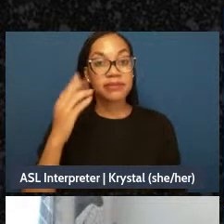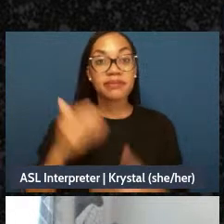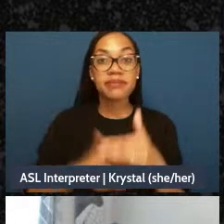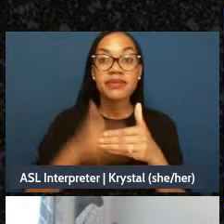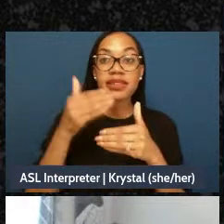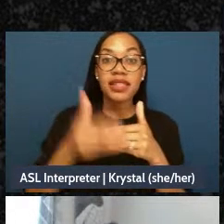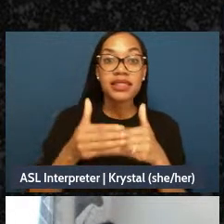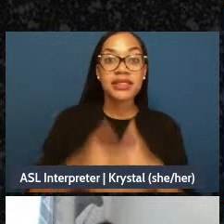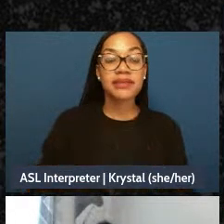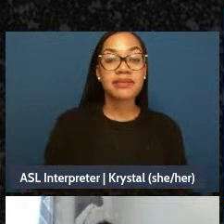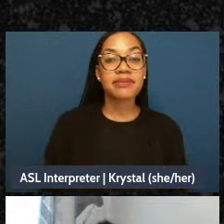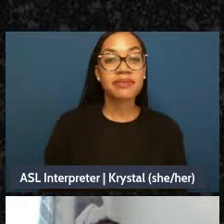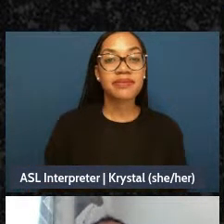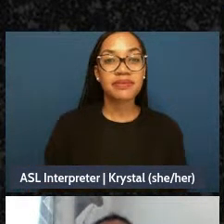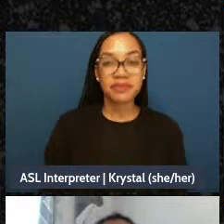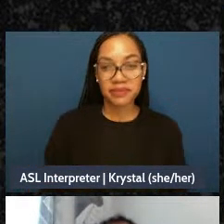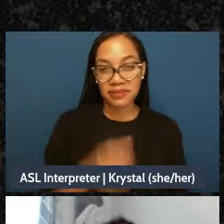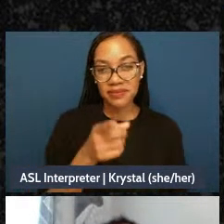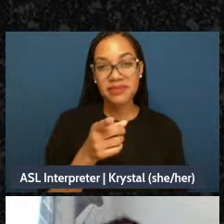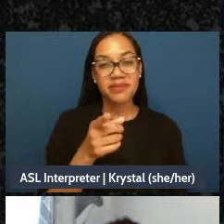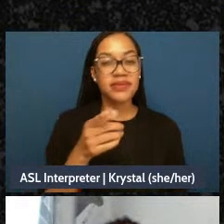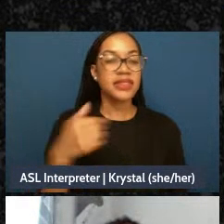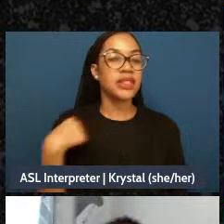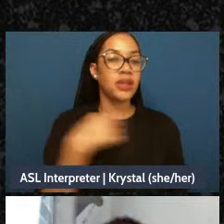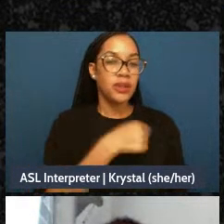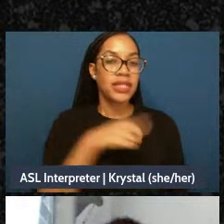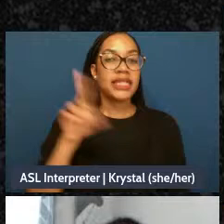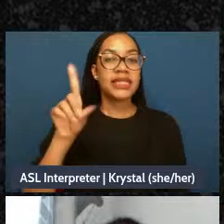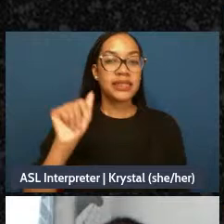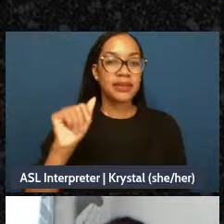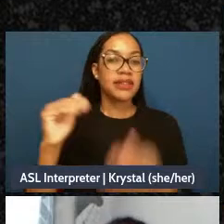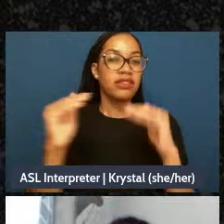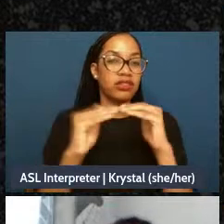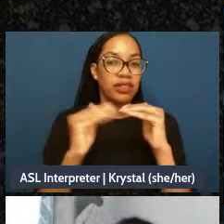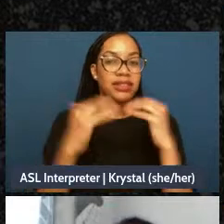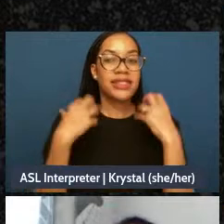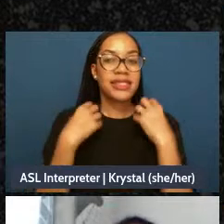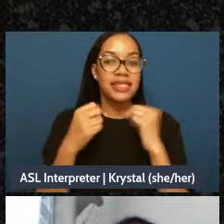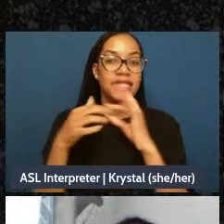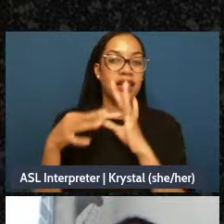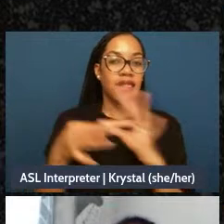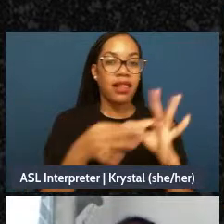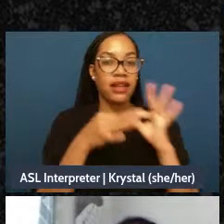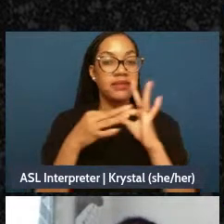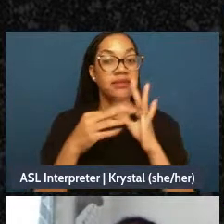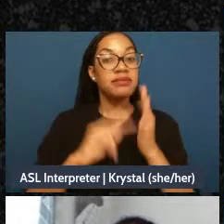actually - we are a disability justice and healing justice collective, and so we like to - and for